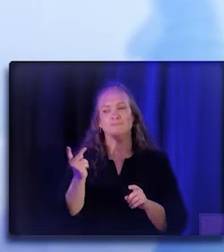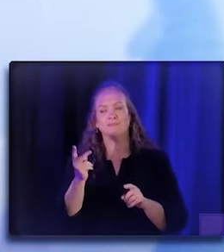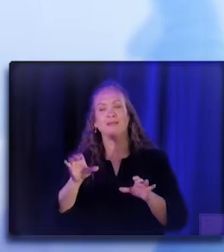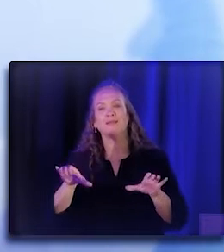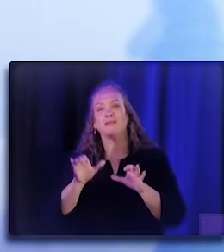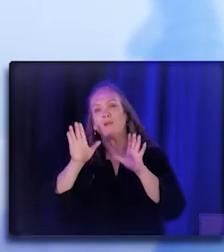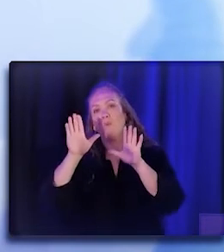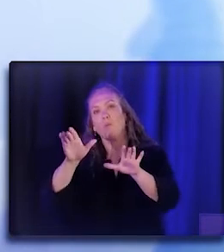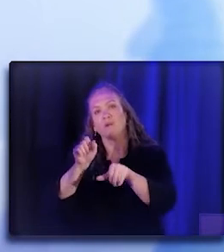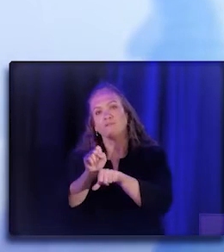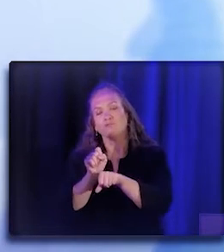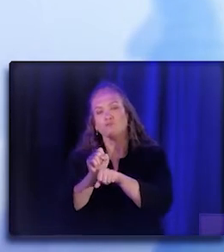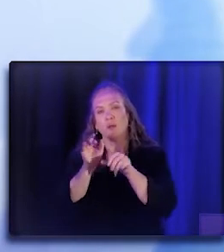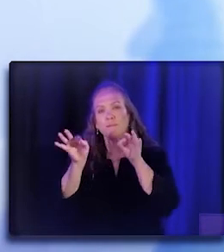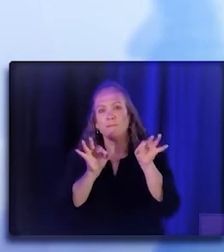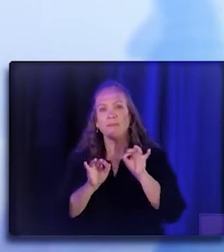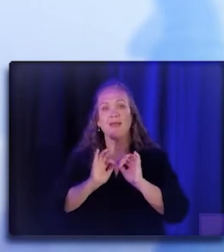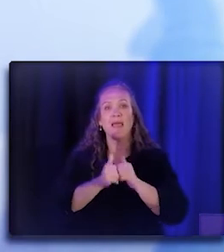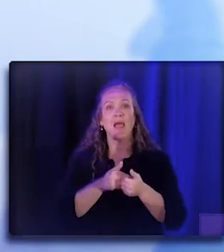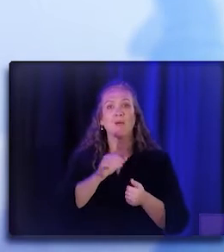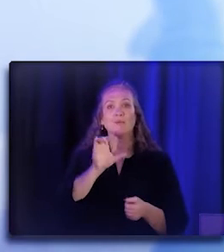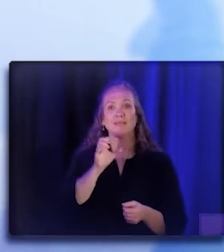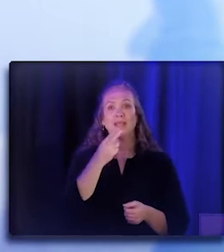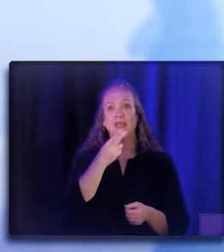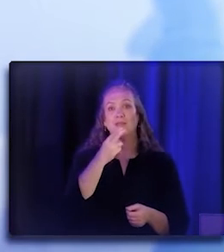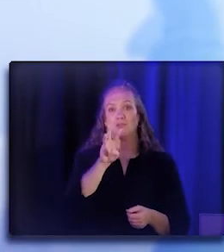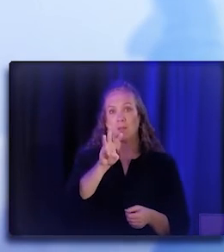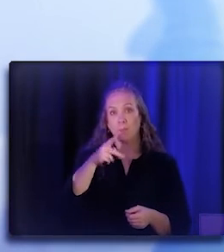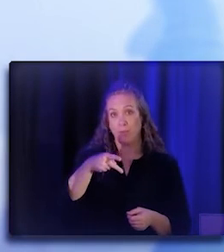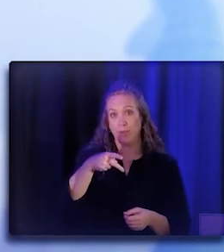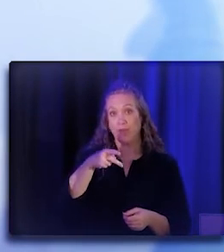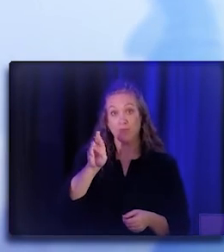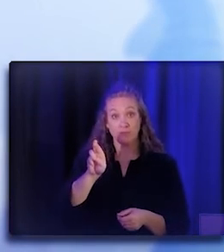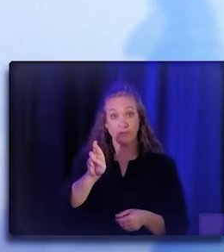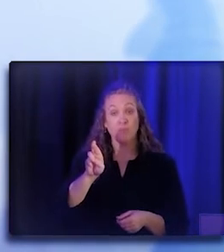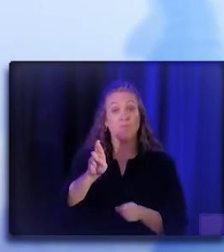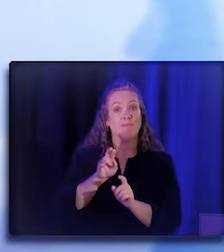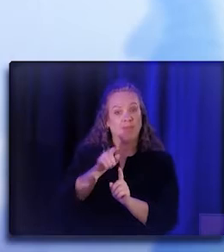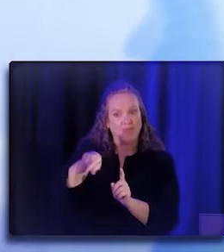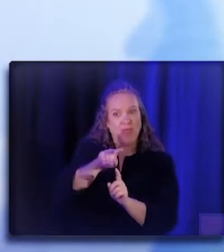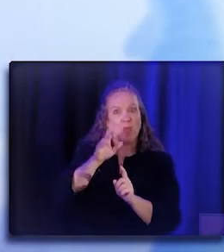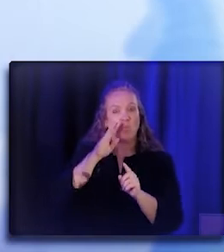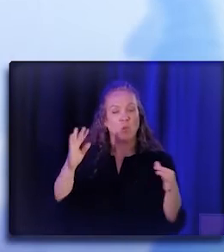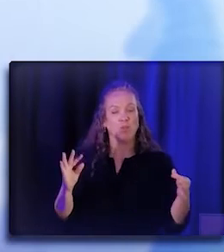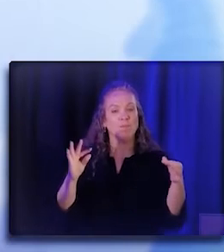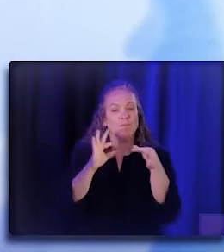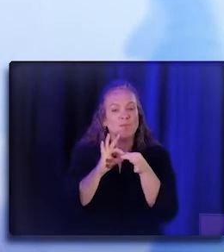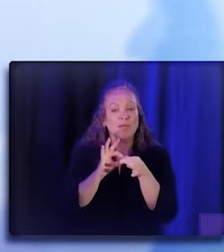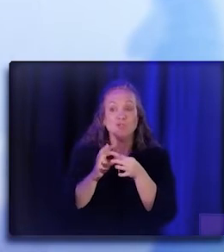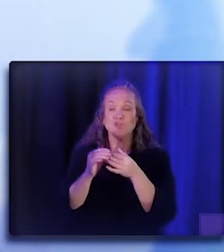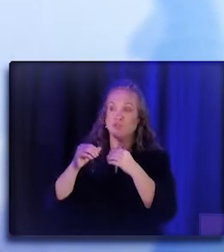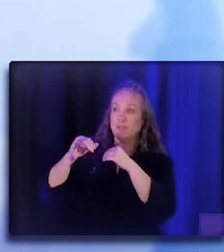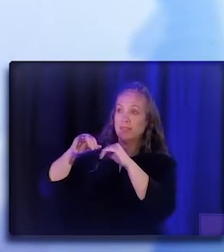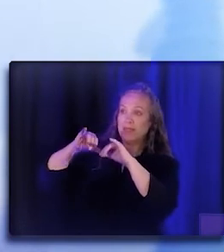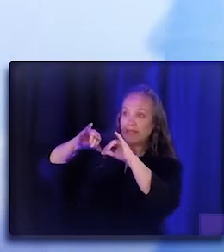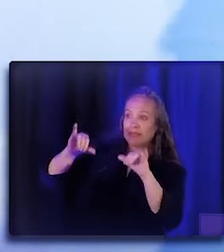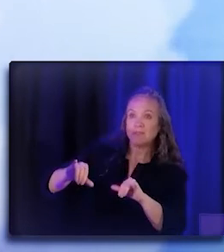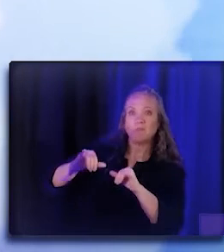about how community health workers, Promotores, representatives, how they bridge these challenging institutional and structural barriers